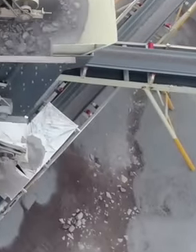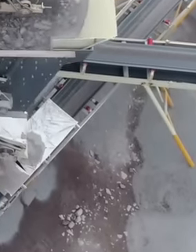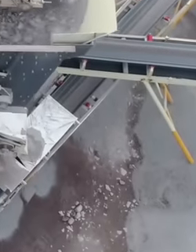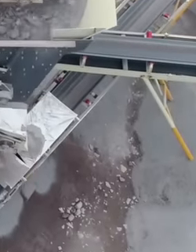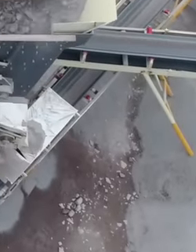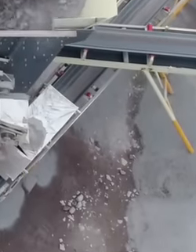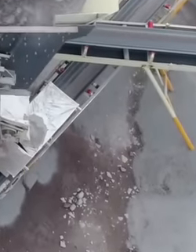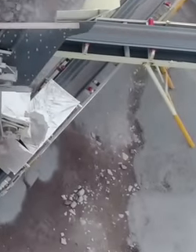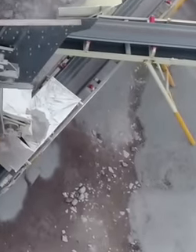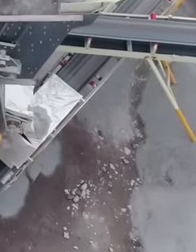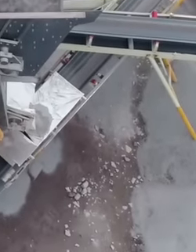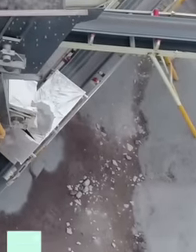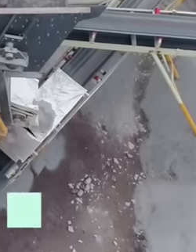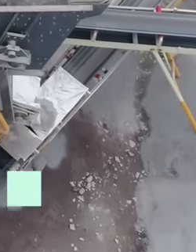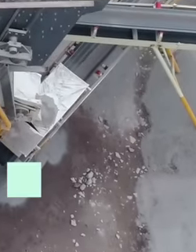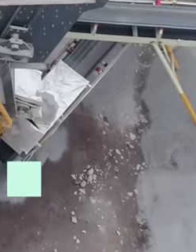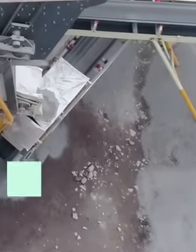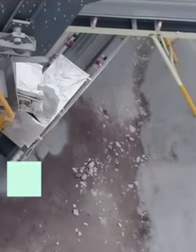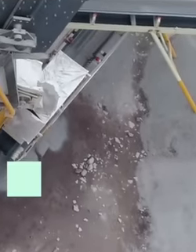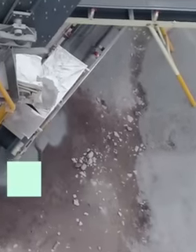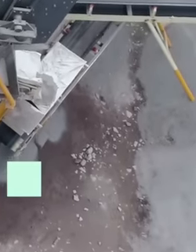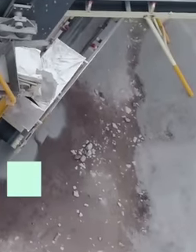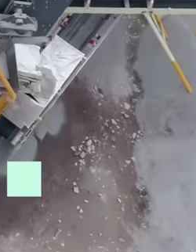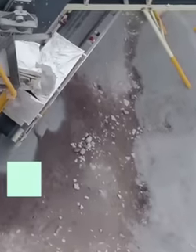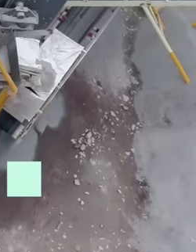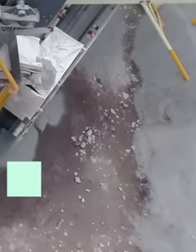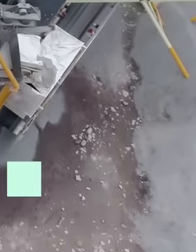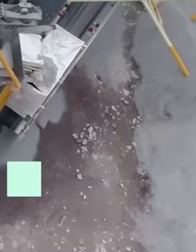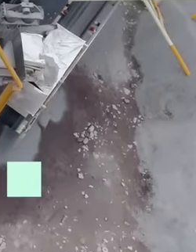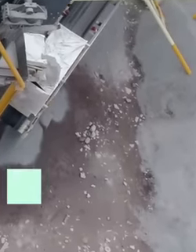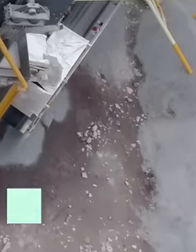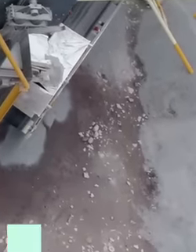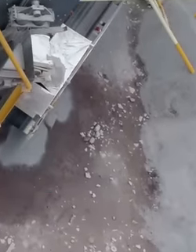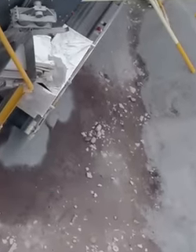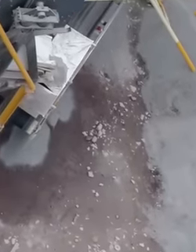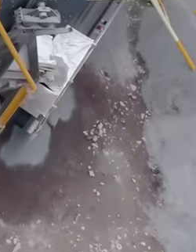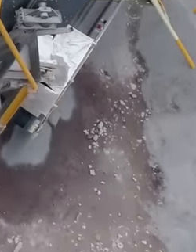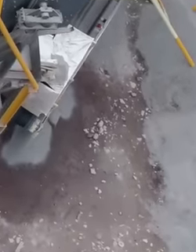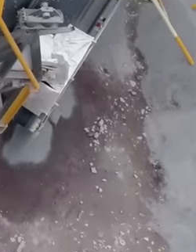Mexican southeast by the American company Calica, which settled in the southeast of the country